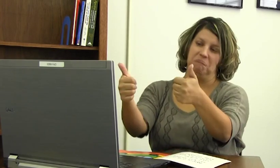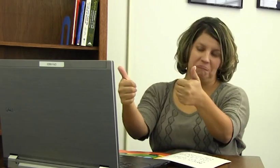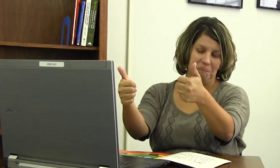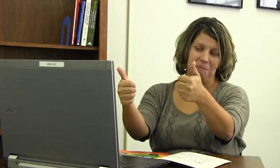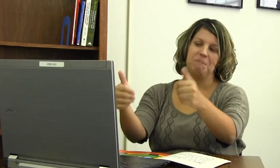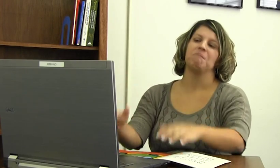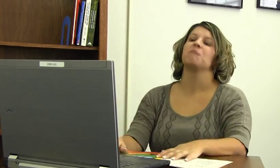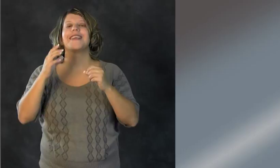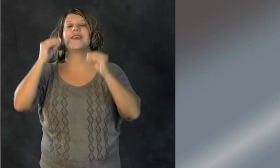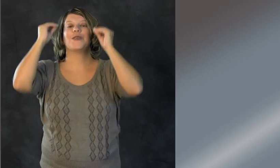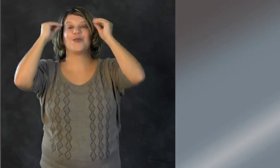Fabulous!"